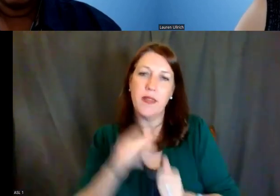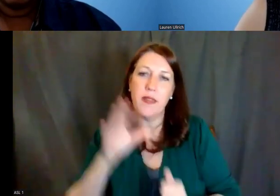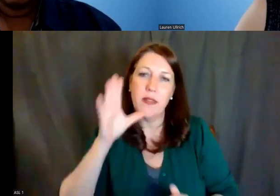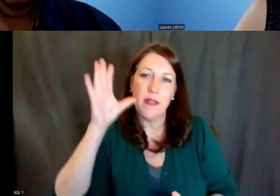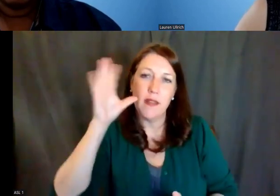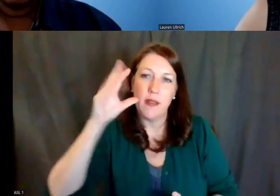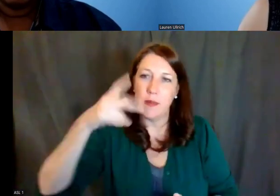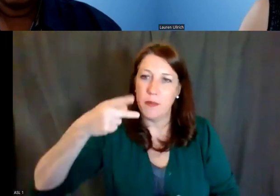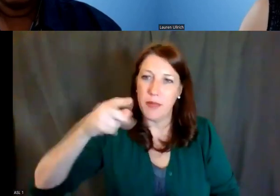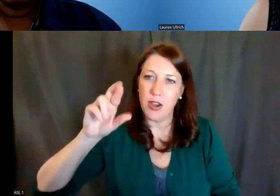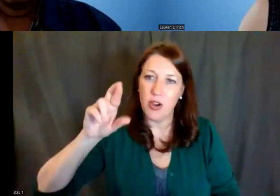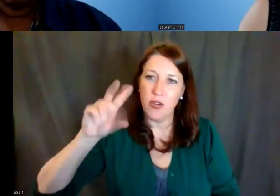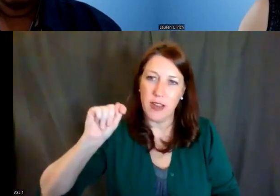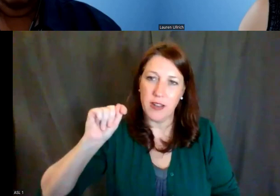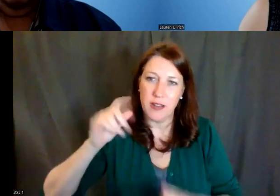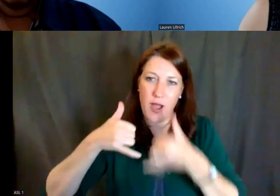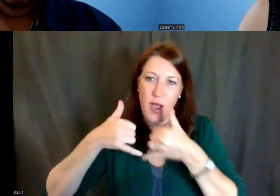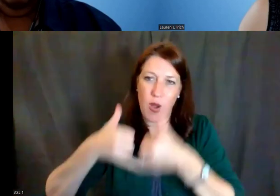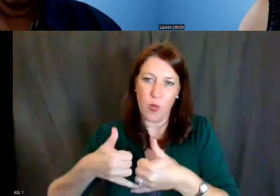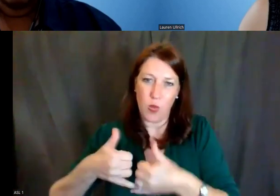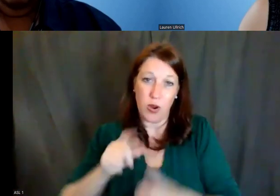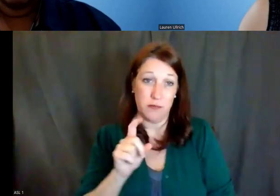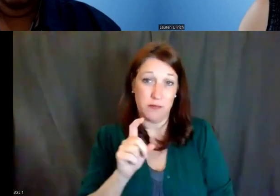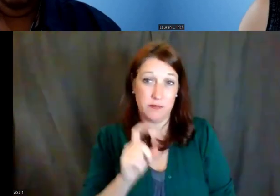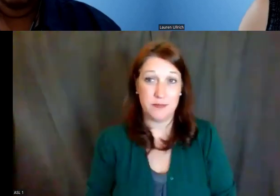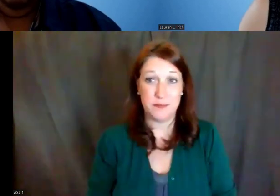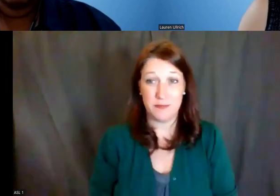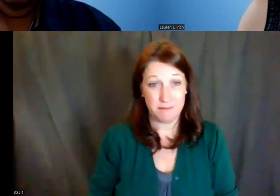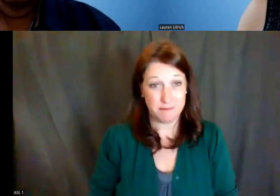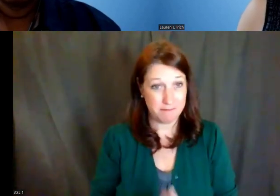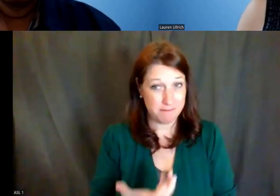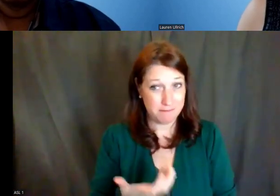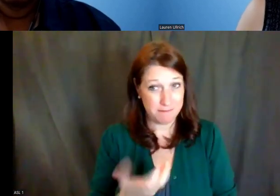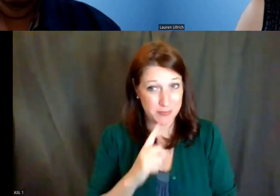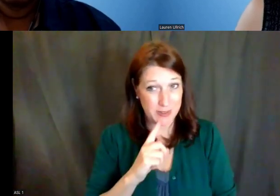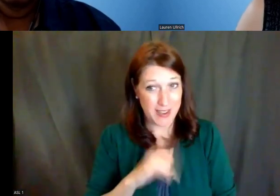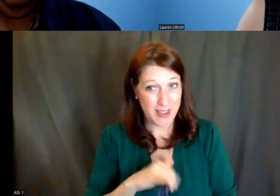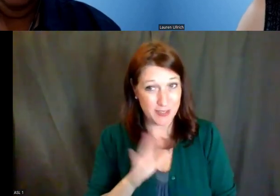Do you want to take that, Lisa, or do you want me to do it?